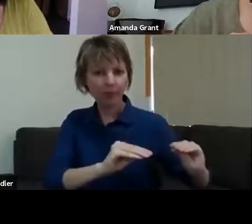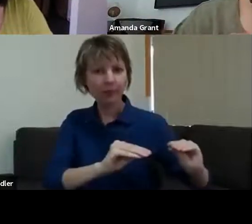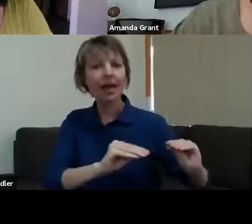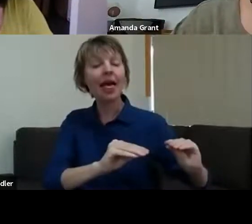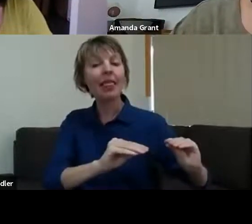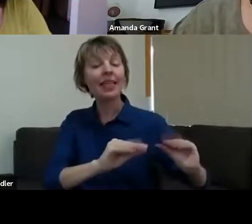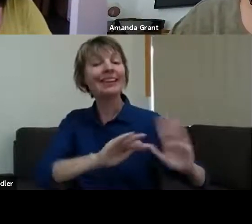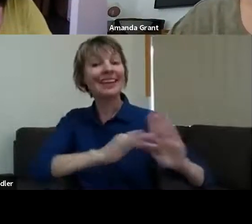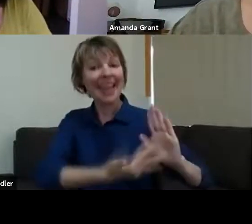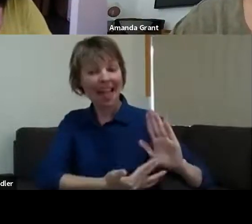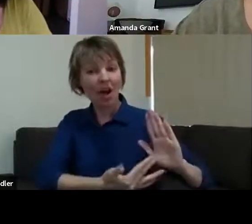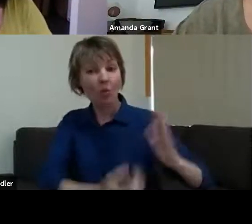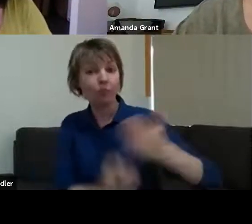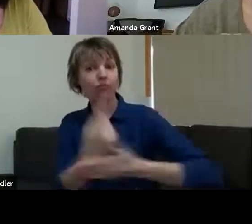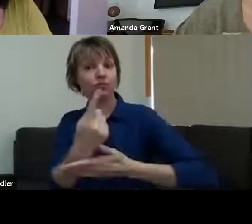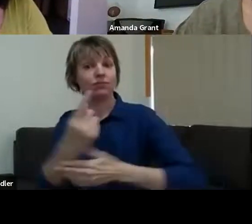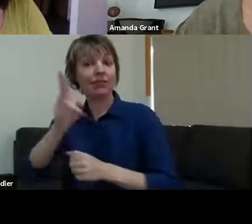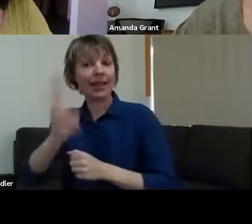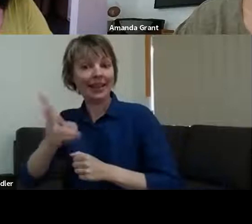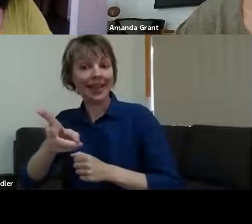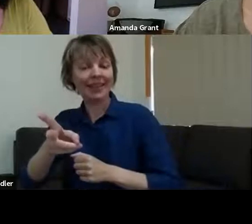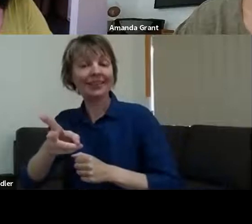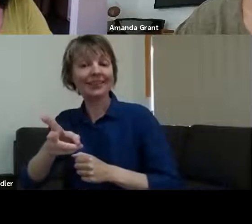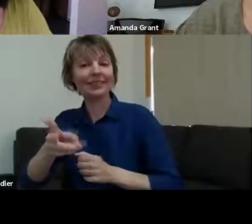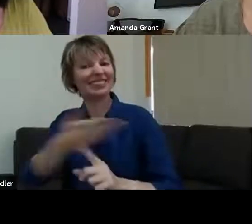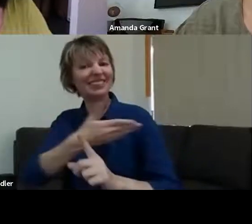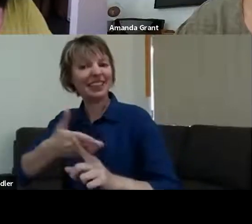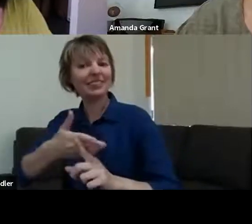different thing. I think it's kind of obvious that you tried to put it